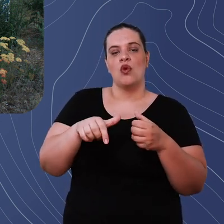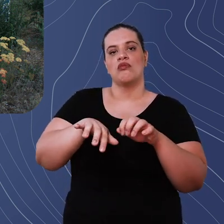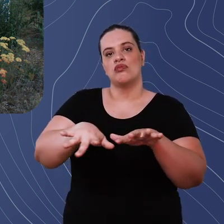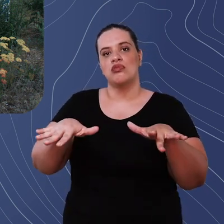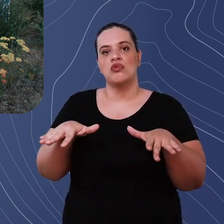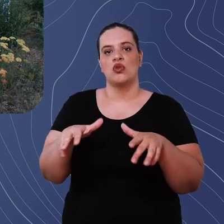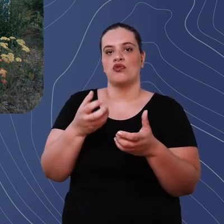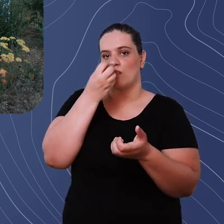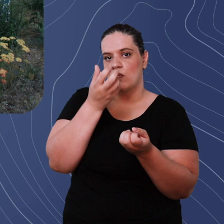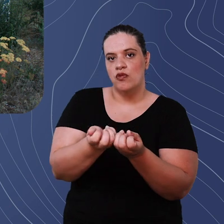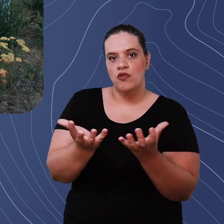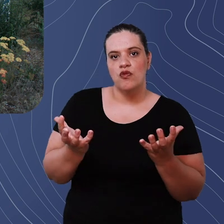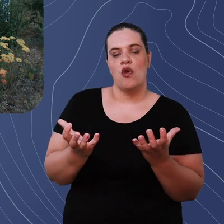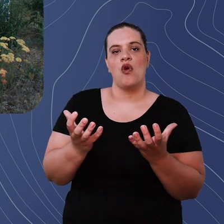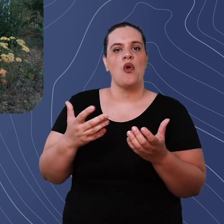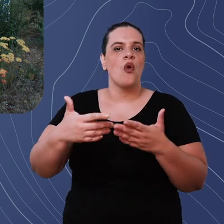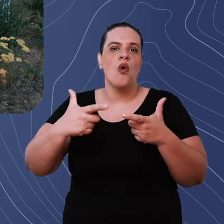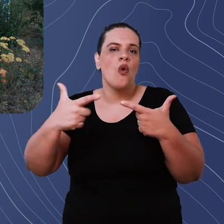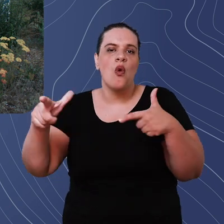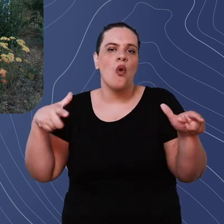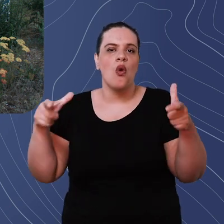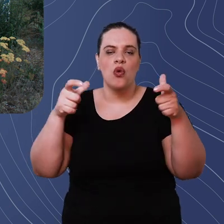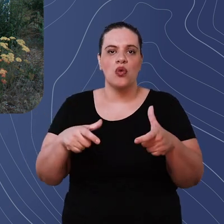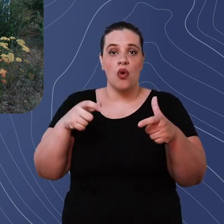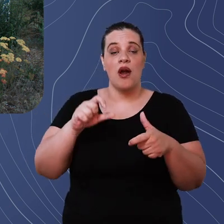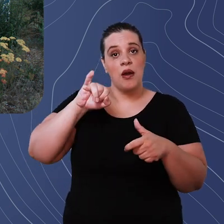rain garden, a vegetable garden, the infiltrator or to any other space where this water